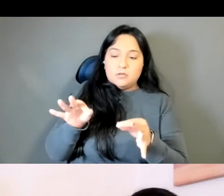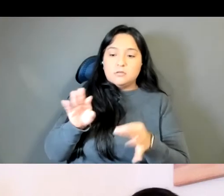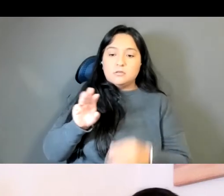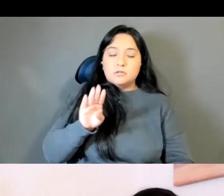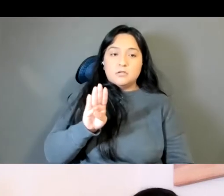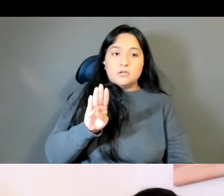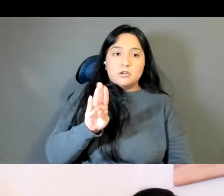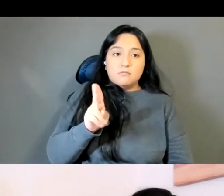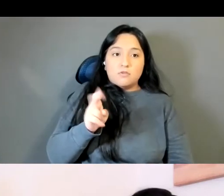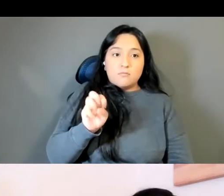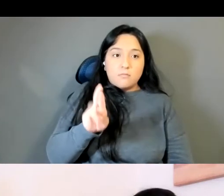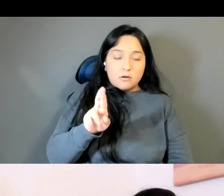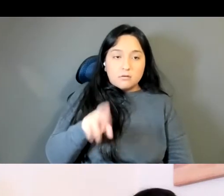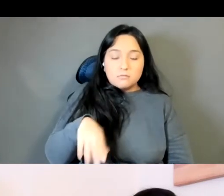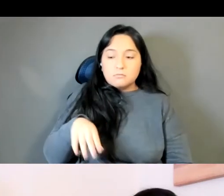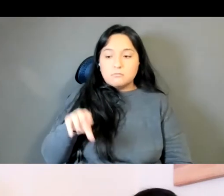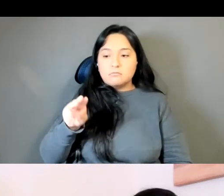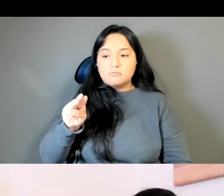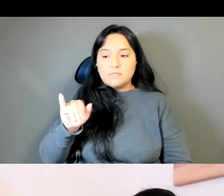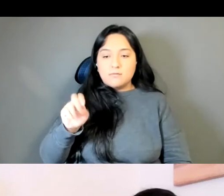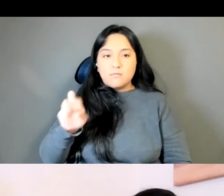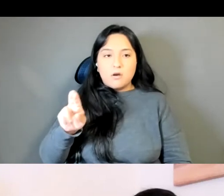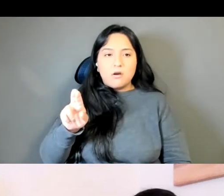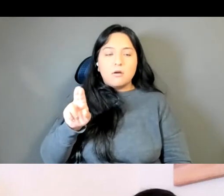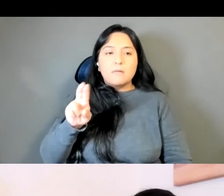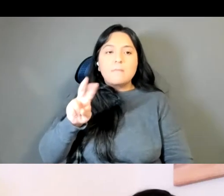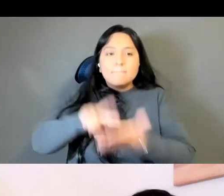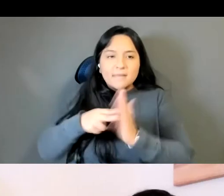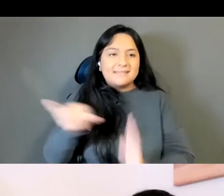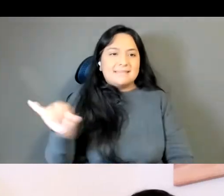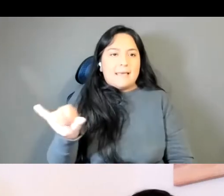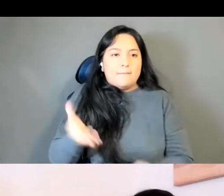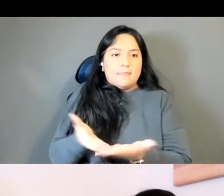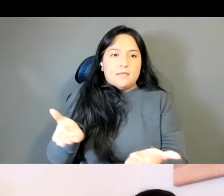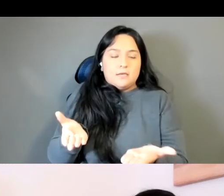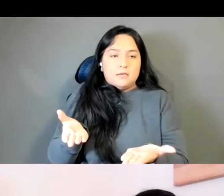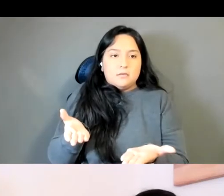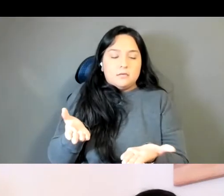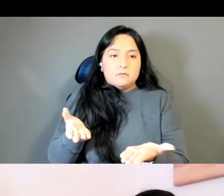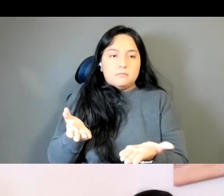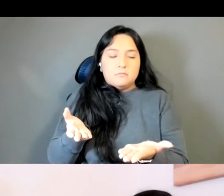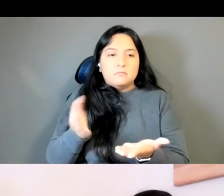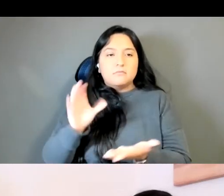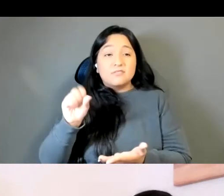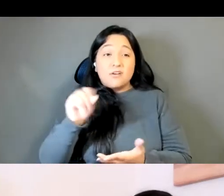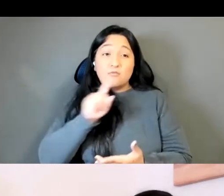synonyms, they mean the same thing anyway, so it's really just this like, fight that exists in the English language.